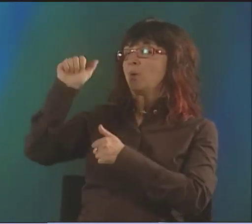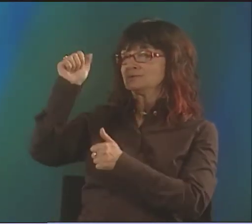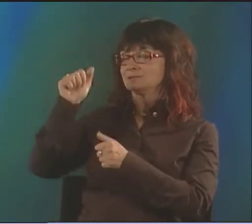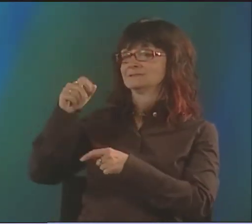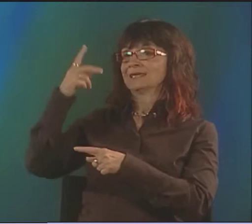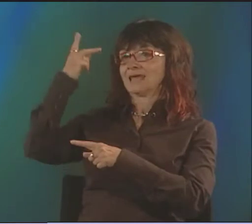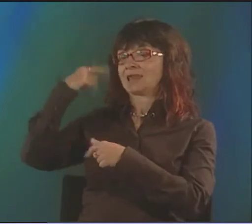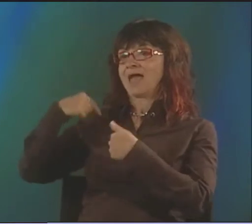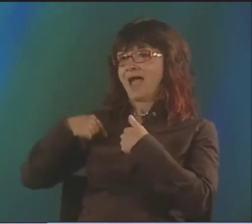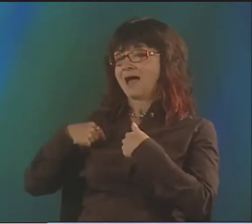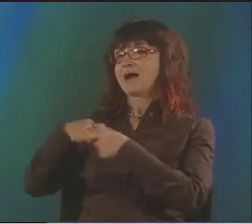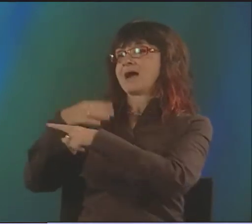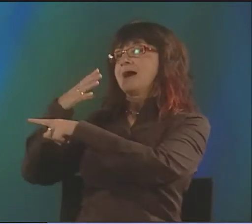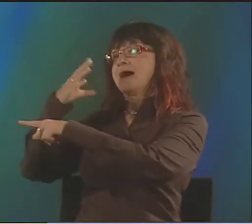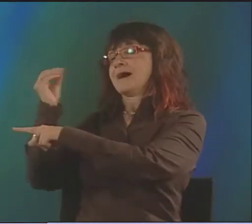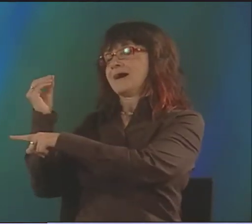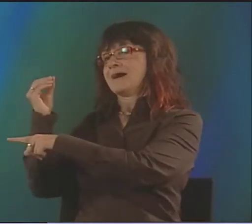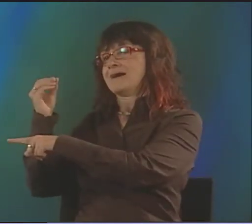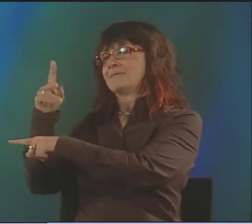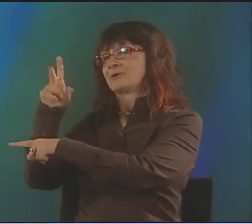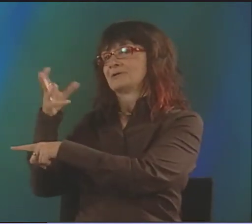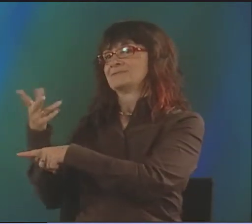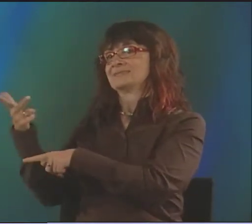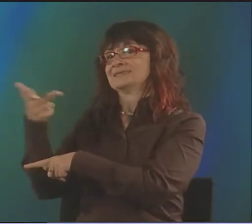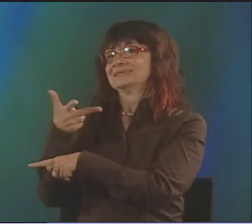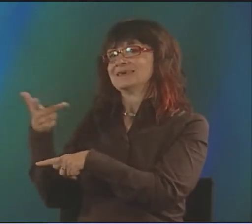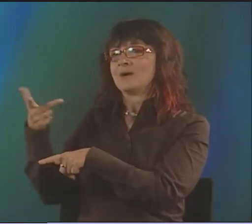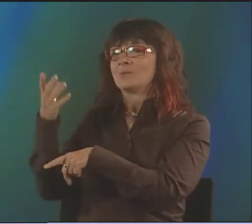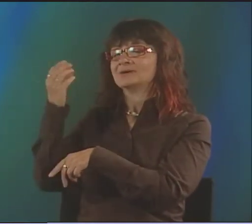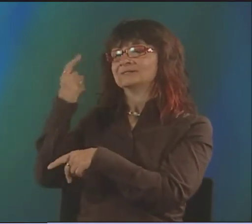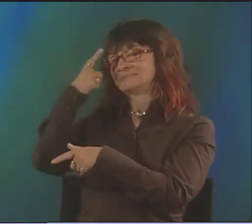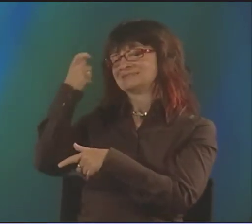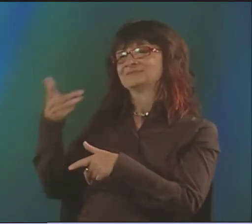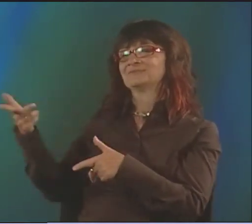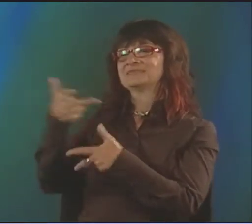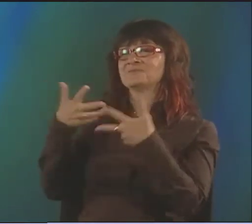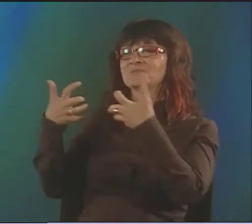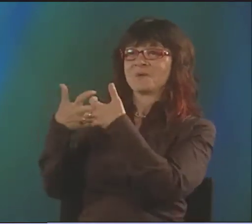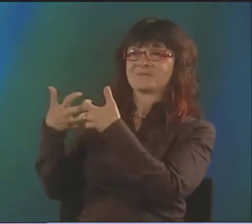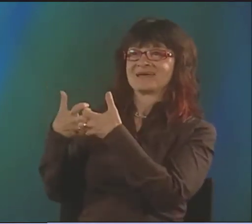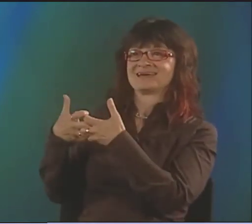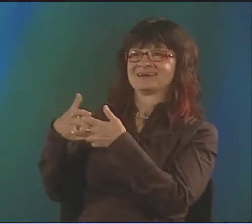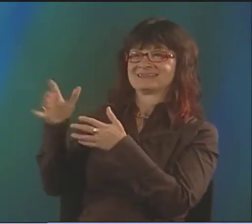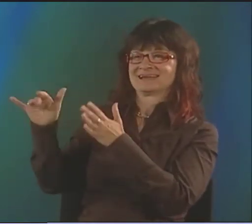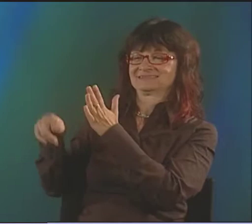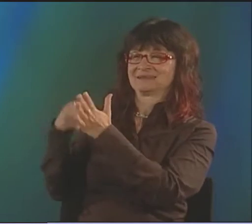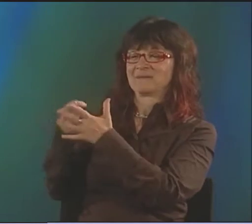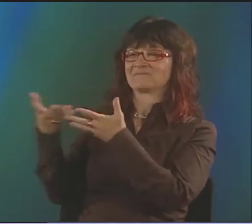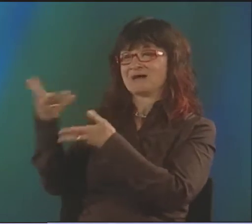YES. KENNY--MOSTLY KENNY AND PETER AND I,